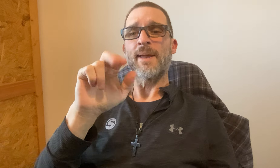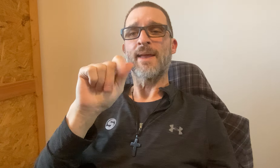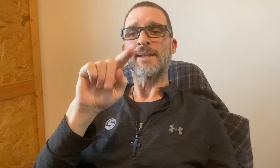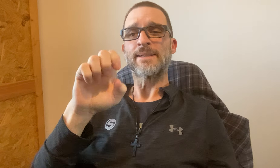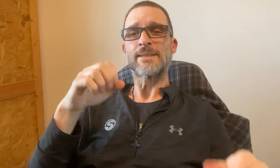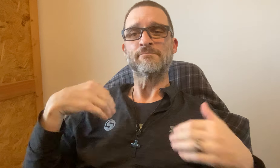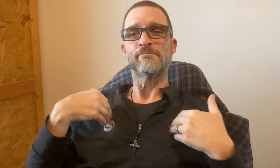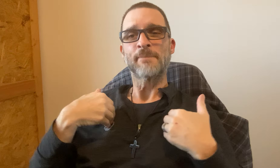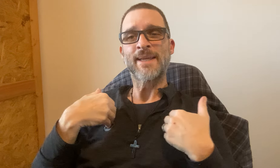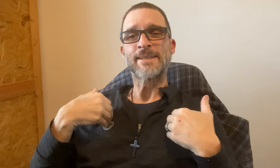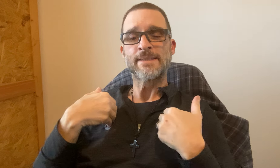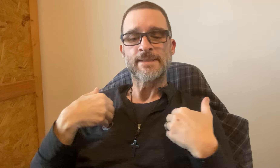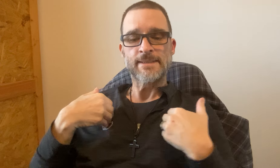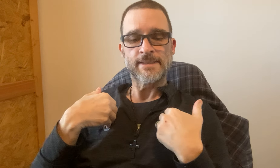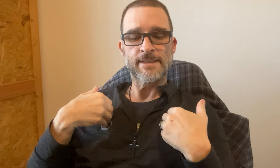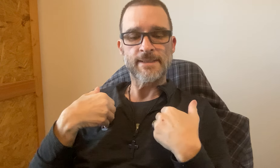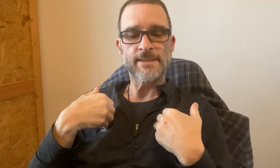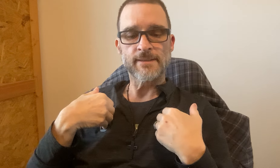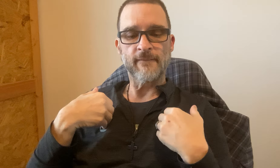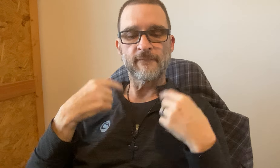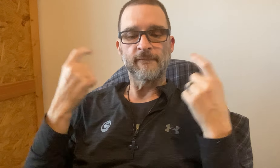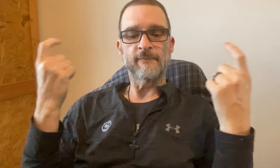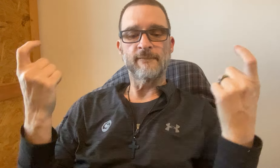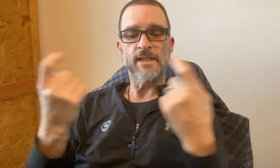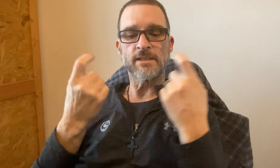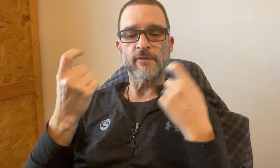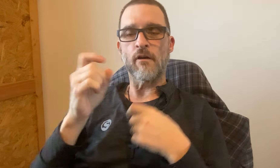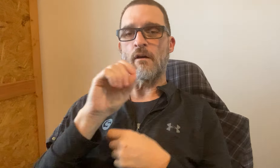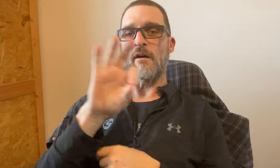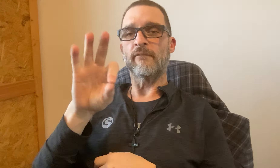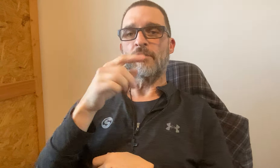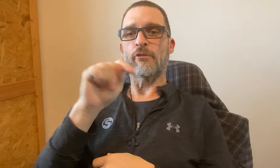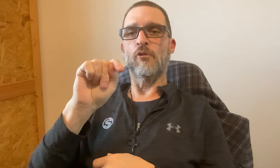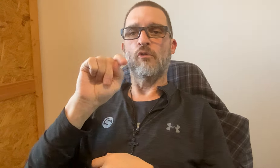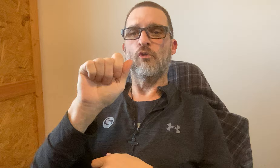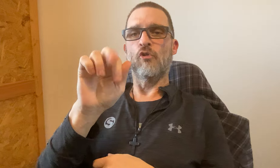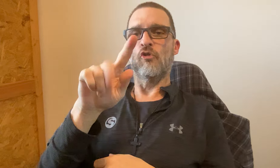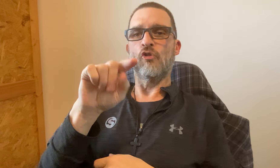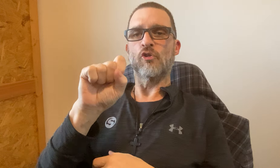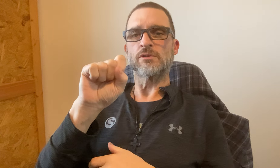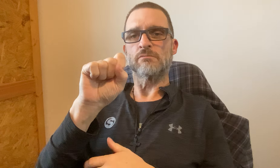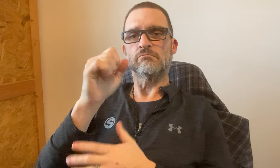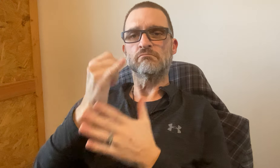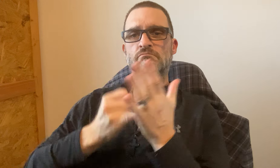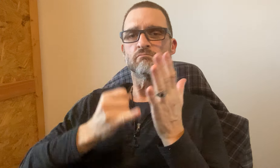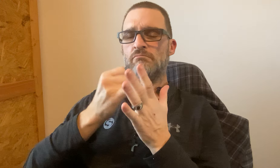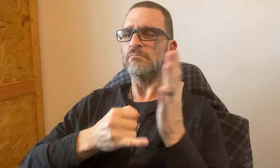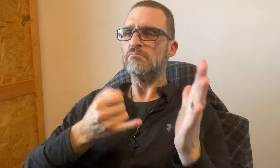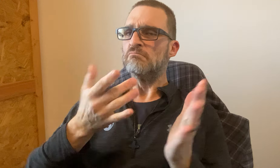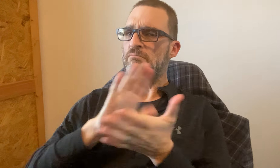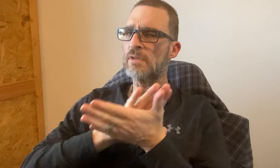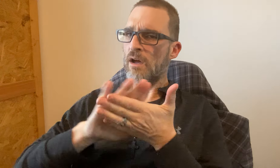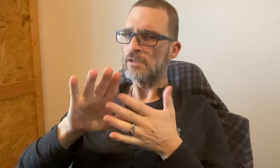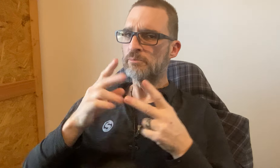"Manatee Festival of the Arts" - it's a nice place.